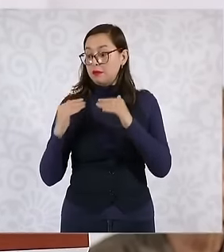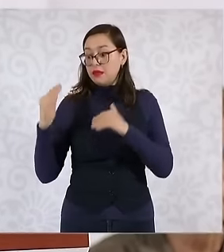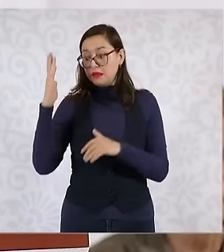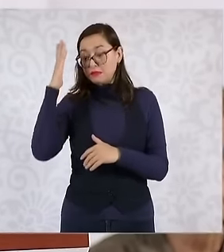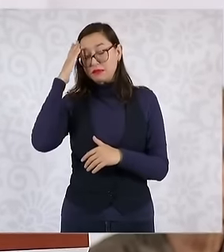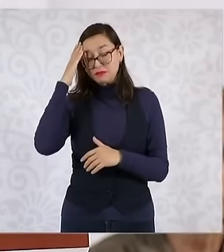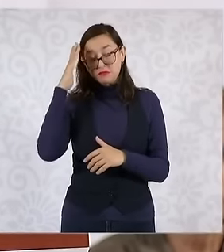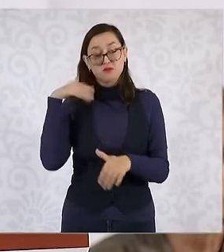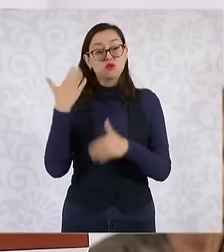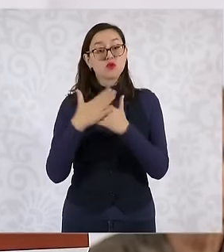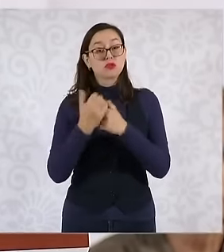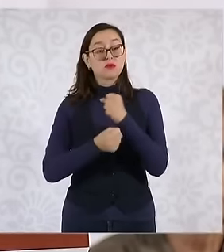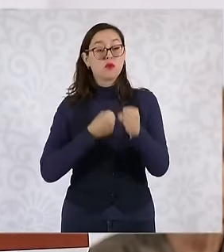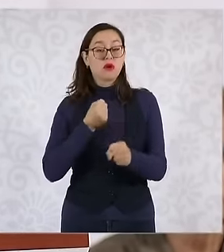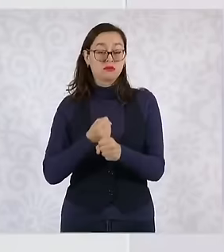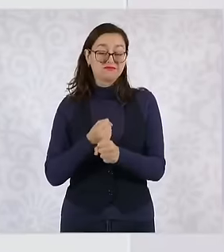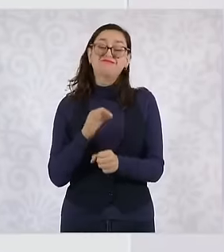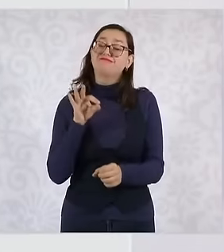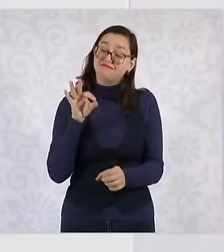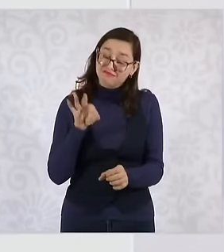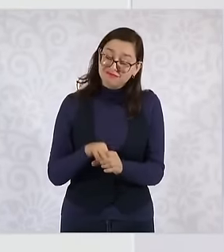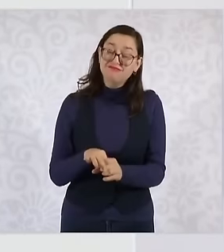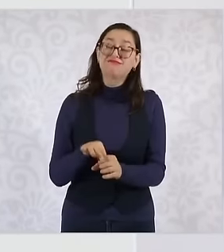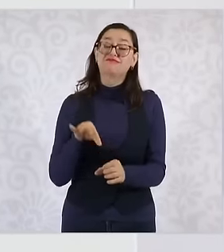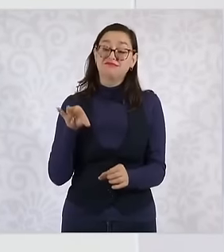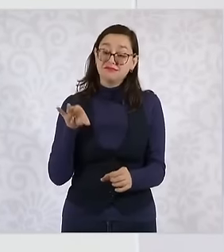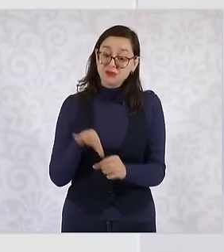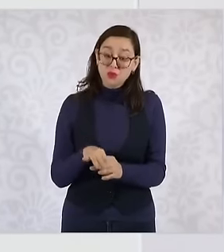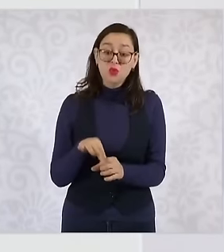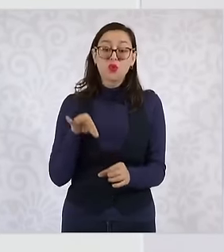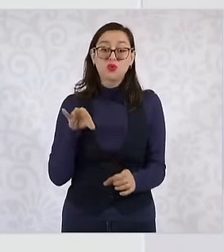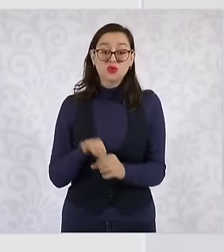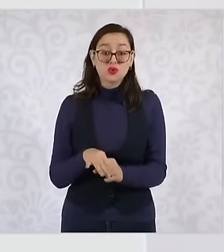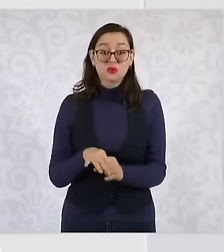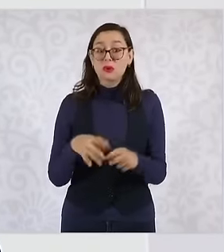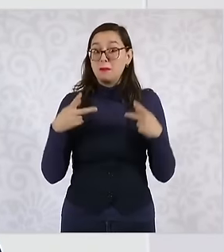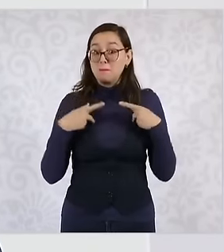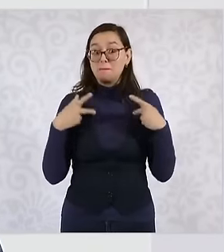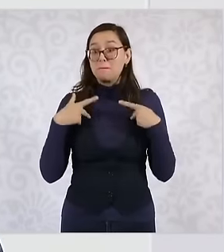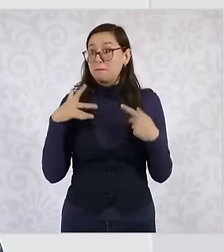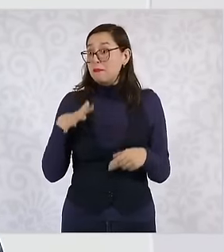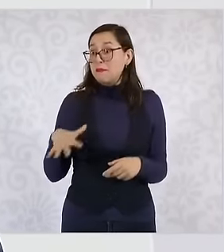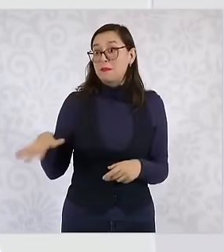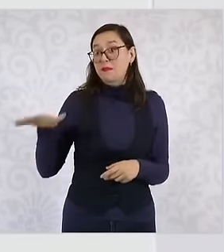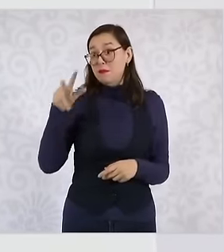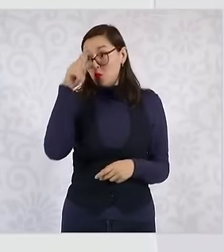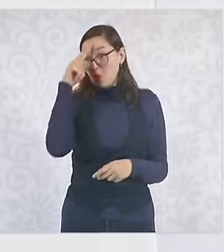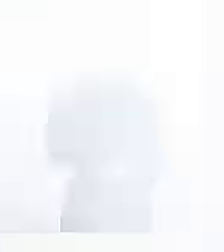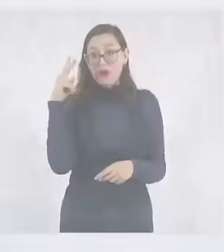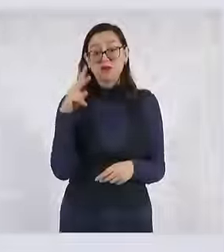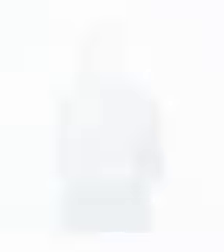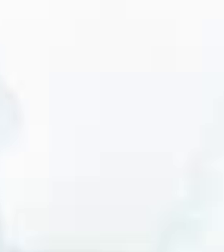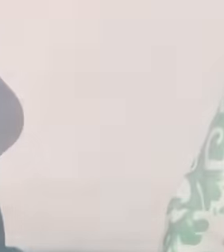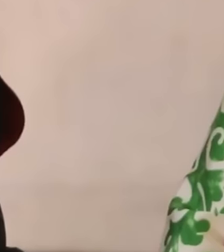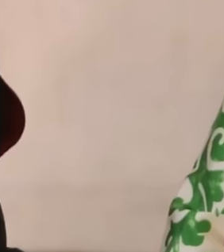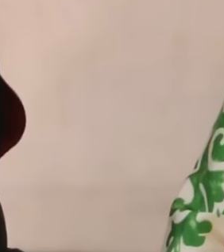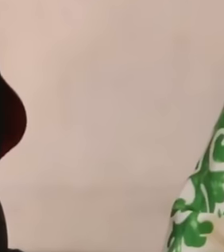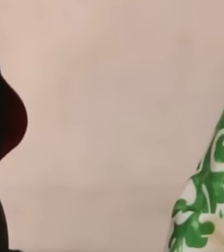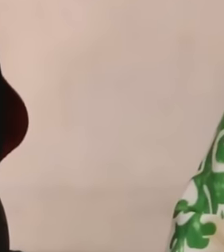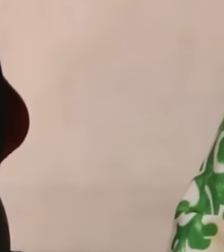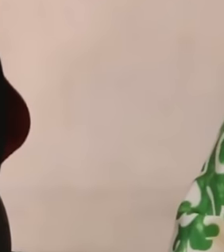press conference, President Claudia Sha sent a very clear and forceful message to Minister Norma Piña,